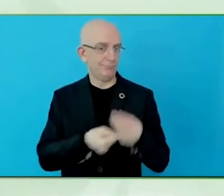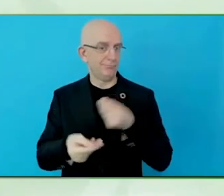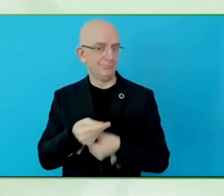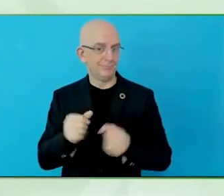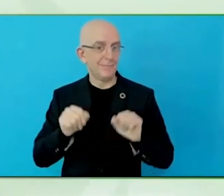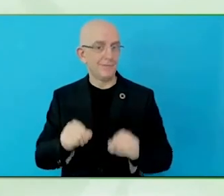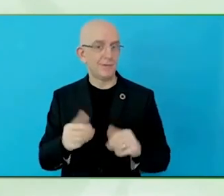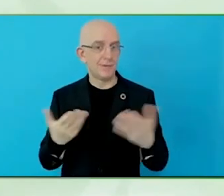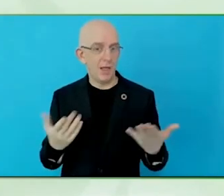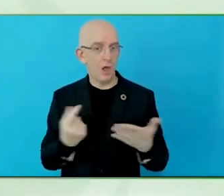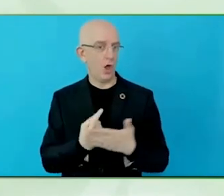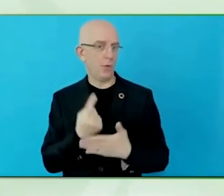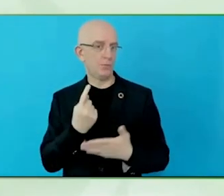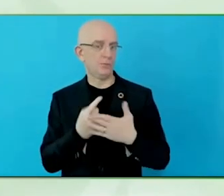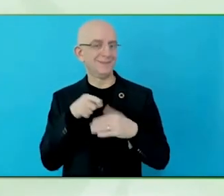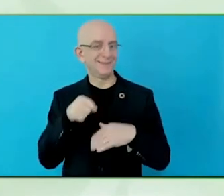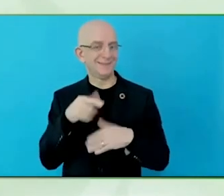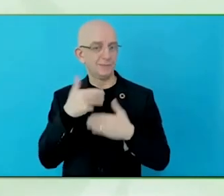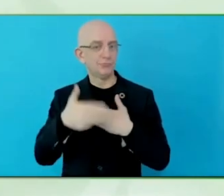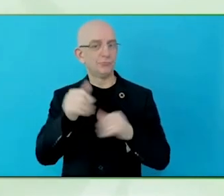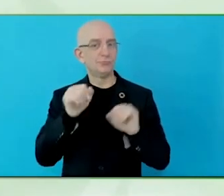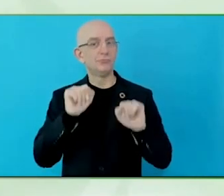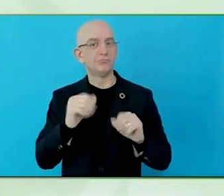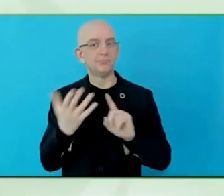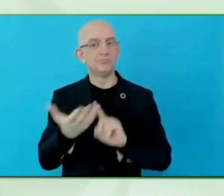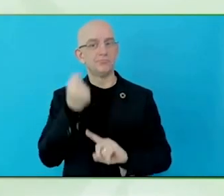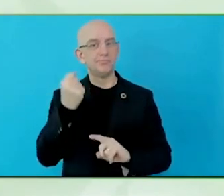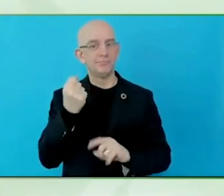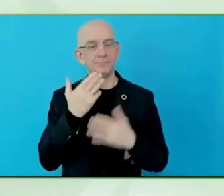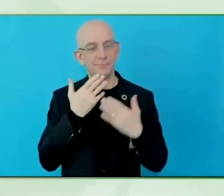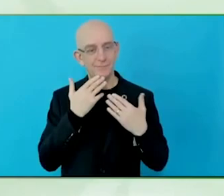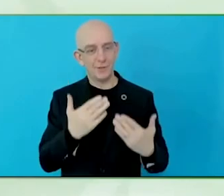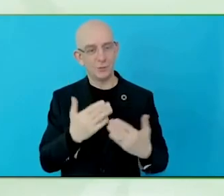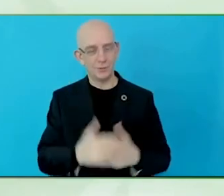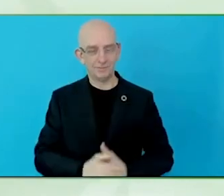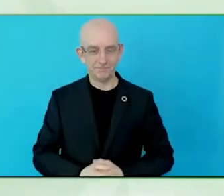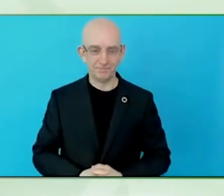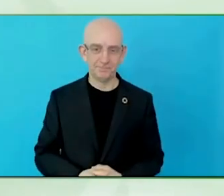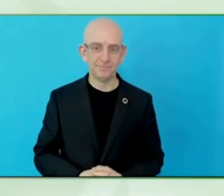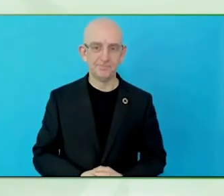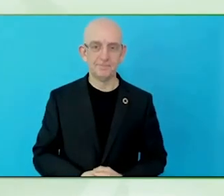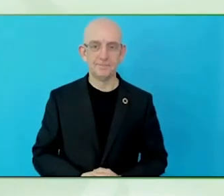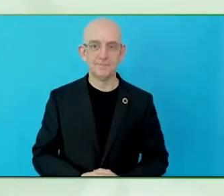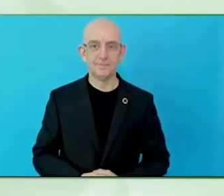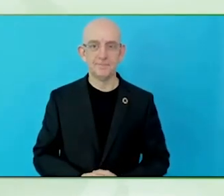Thank you everyone, see you in a few minutes for the next fireside chat. Thank you.